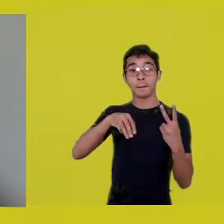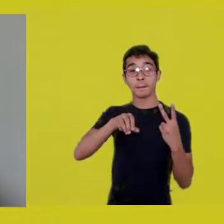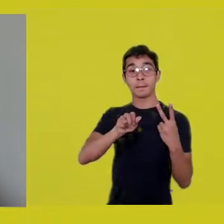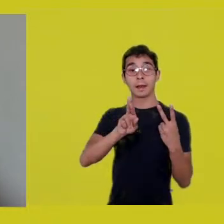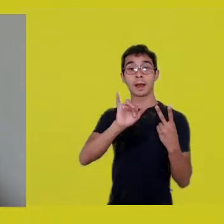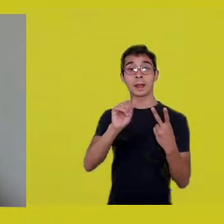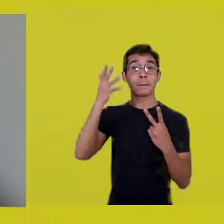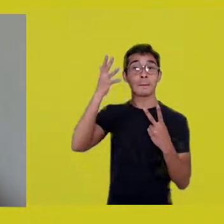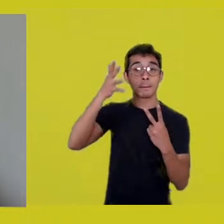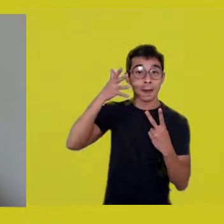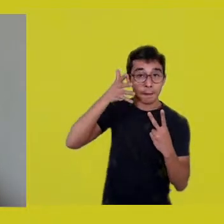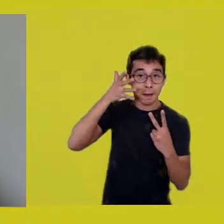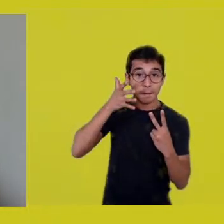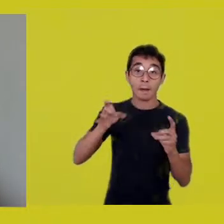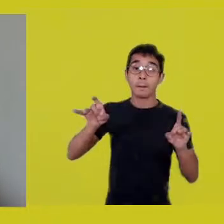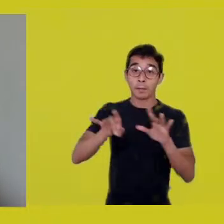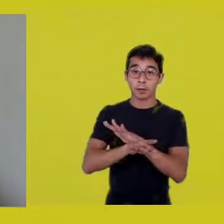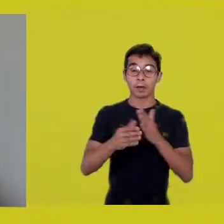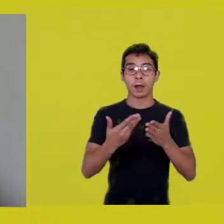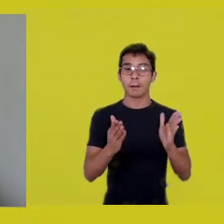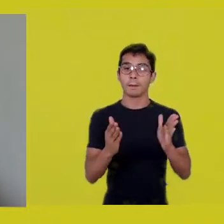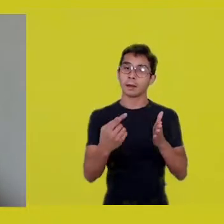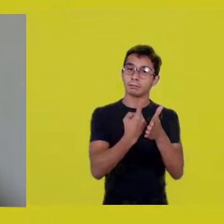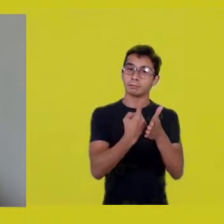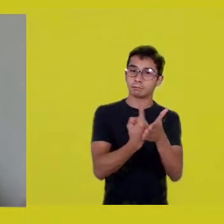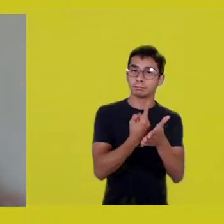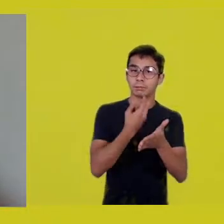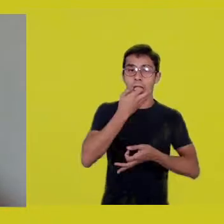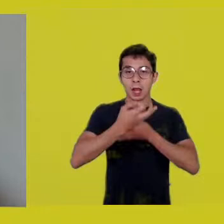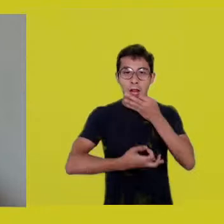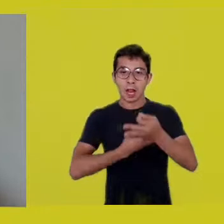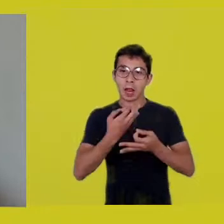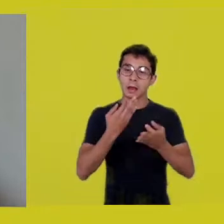with questions and observations you can send through the chatroom,